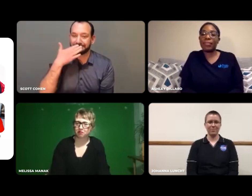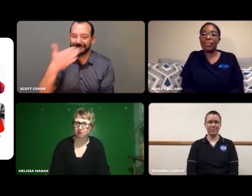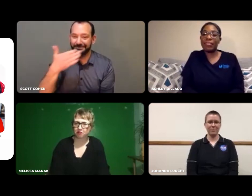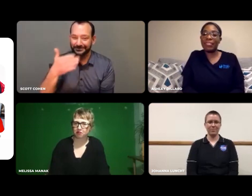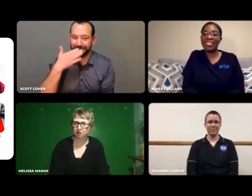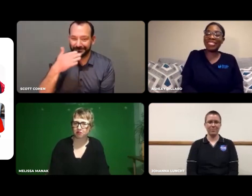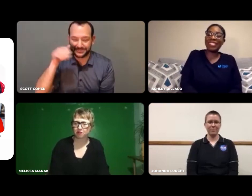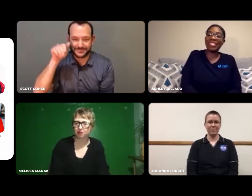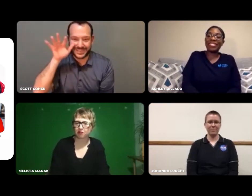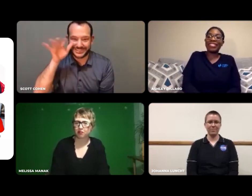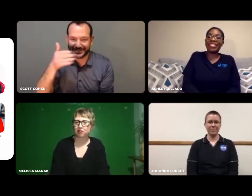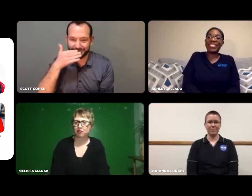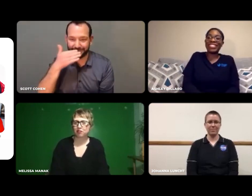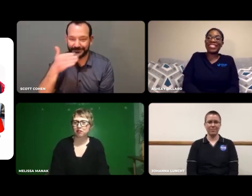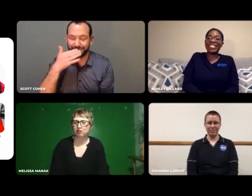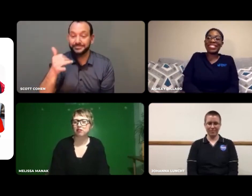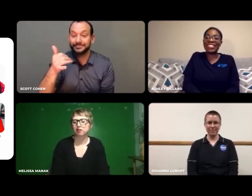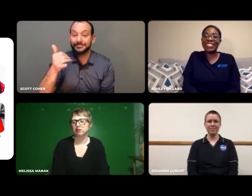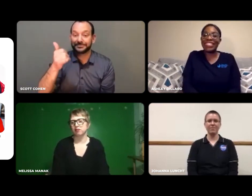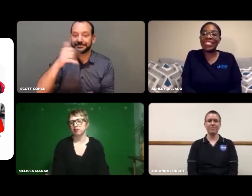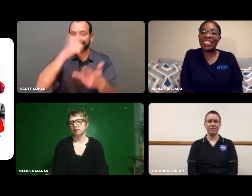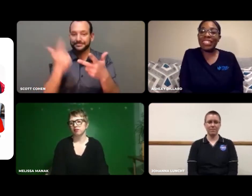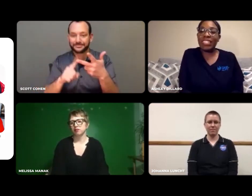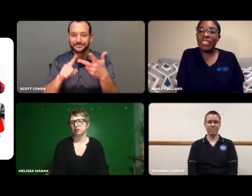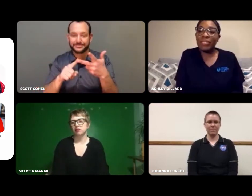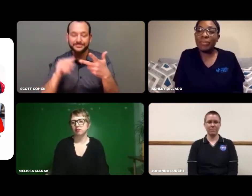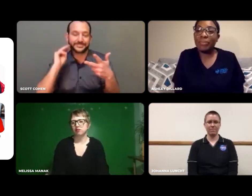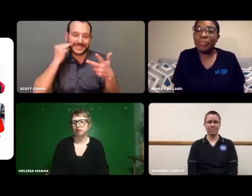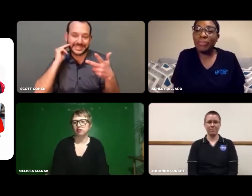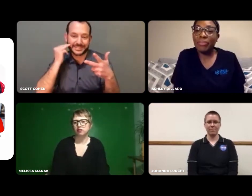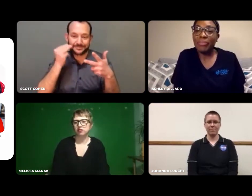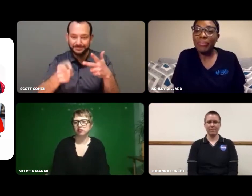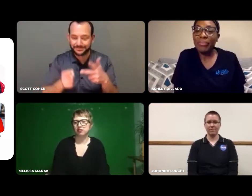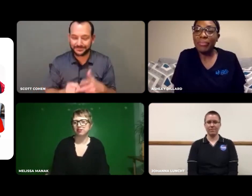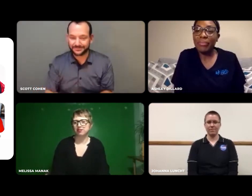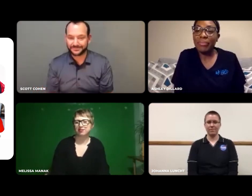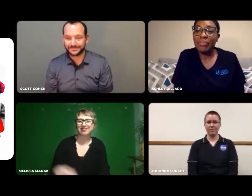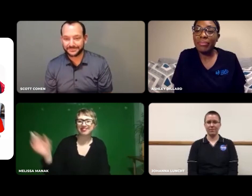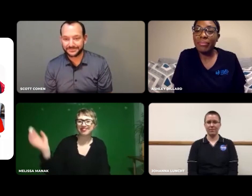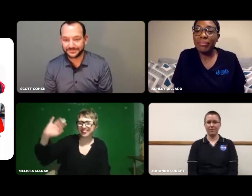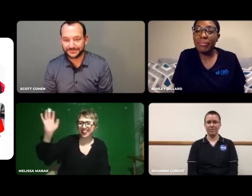Thank you so much. Now for our next panelist, Melissa.